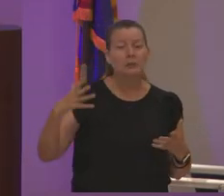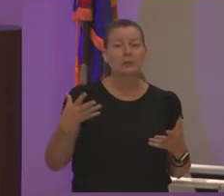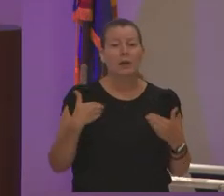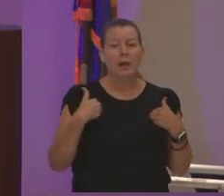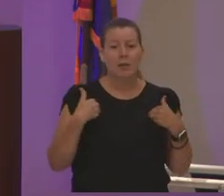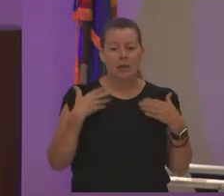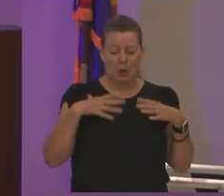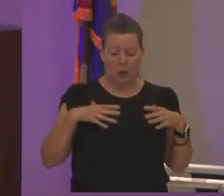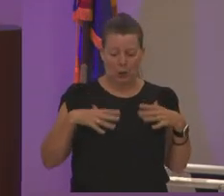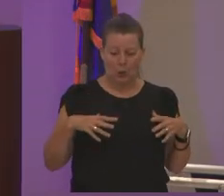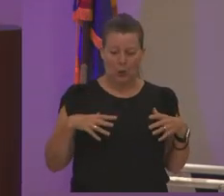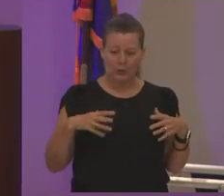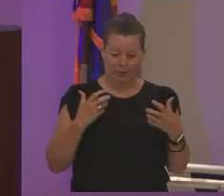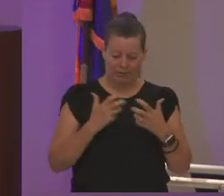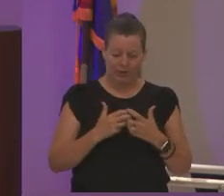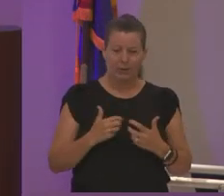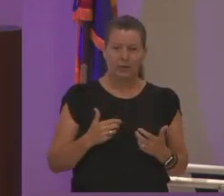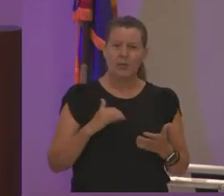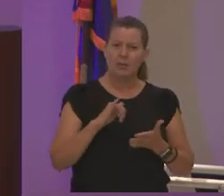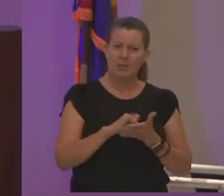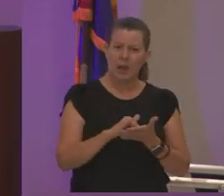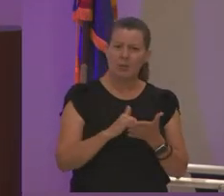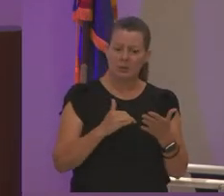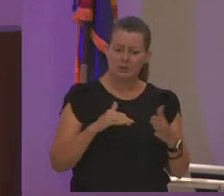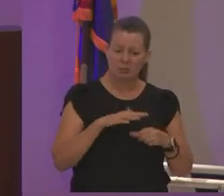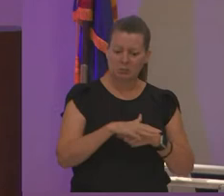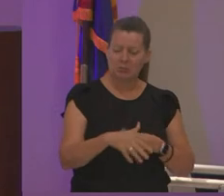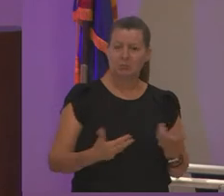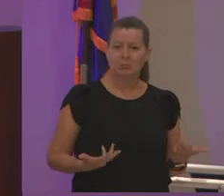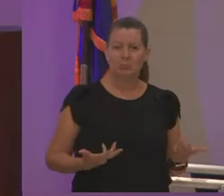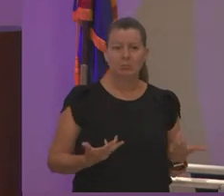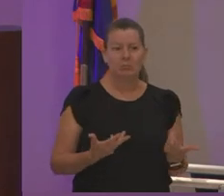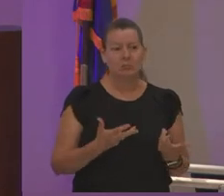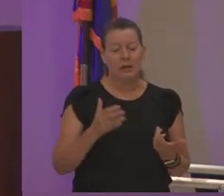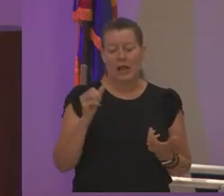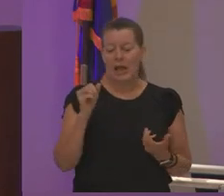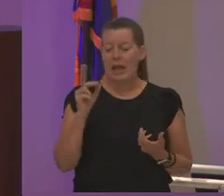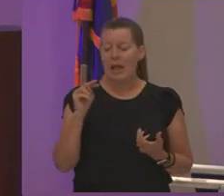that was a pretty that was pretty big when antoinette talked about being in survival mode